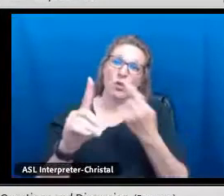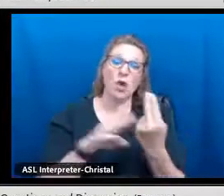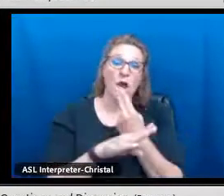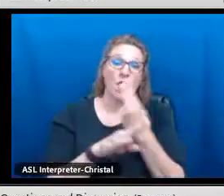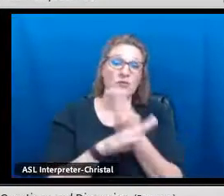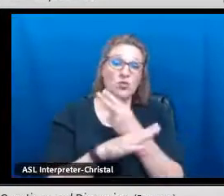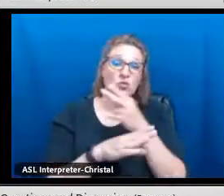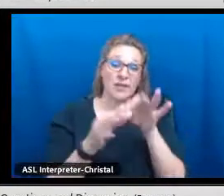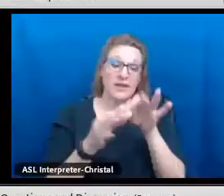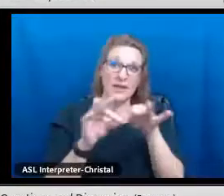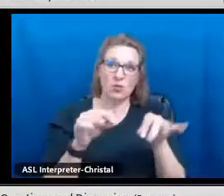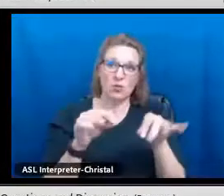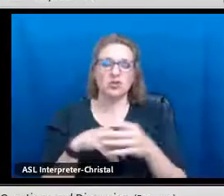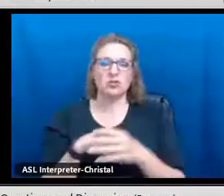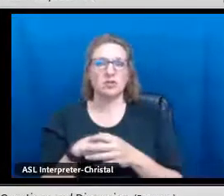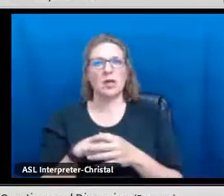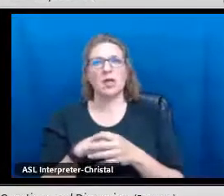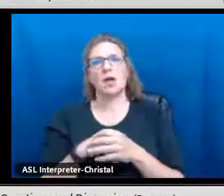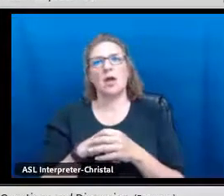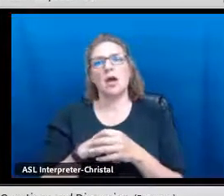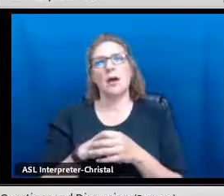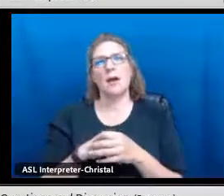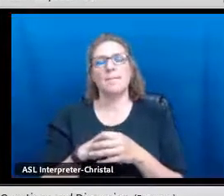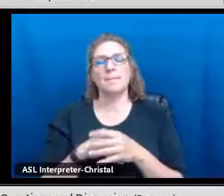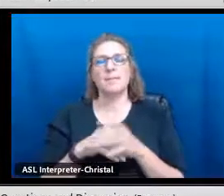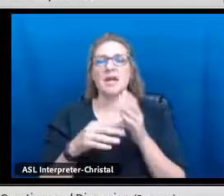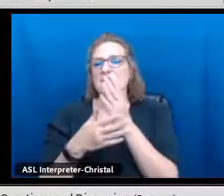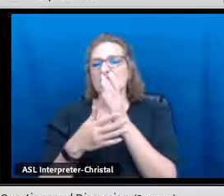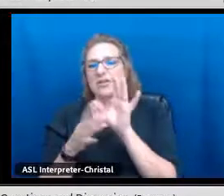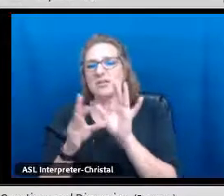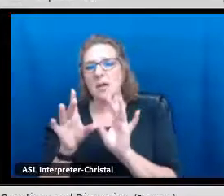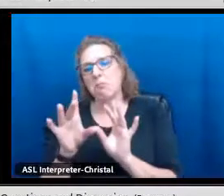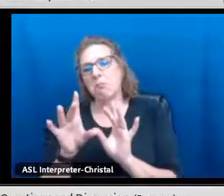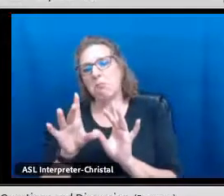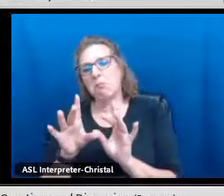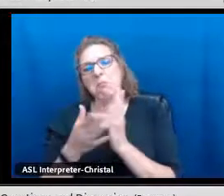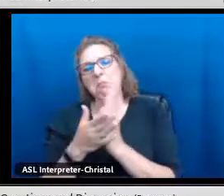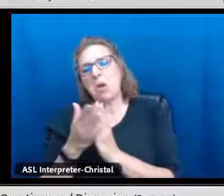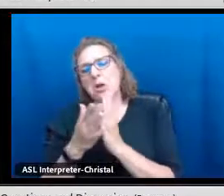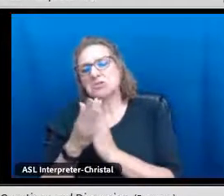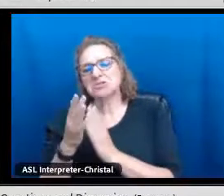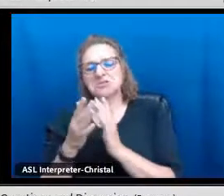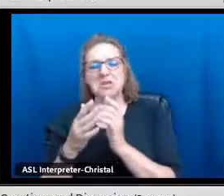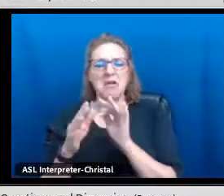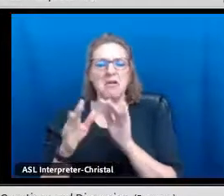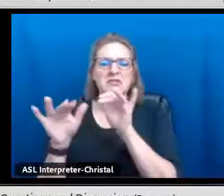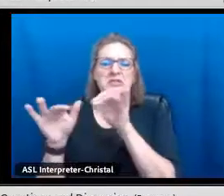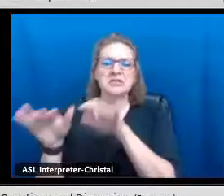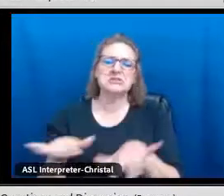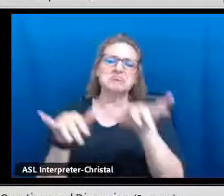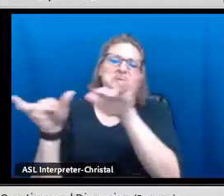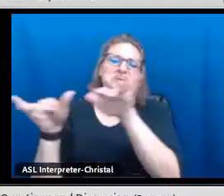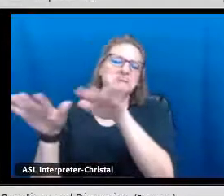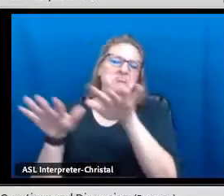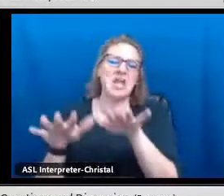And then I would also say to figure out what is the end goal of using the language.